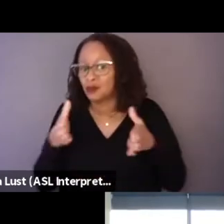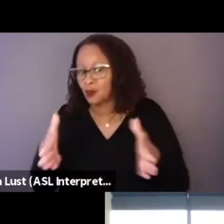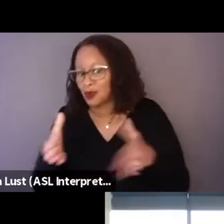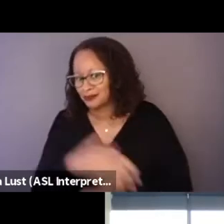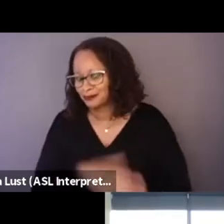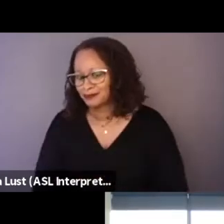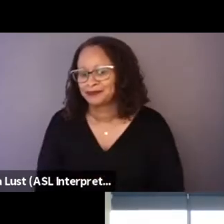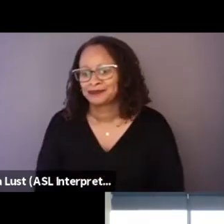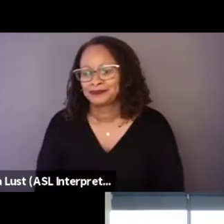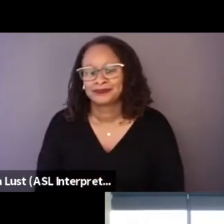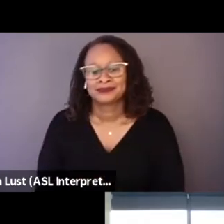Elena.